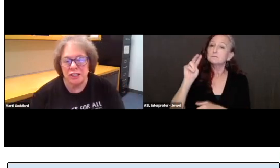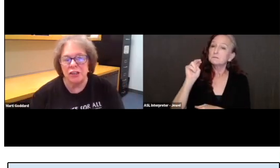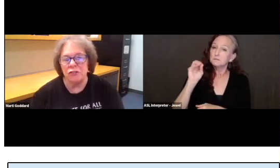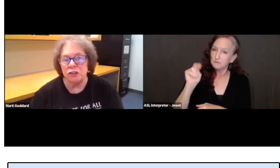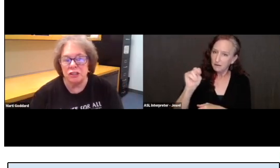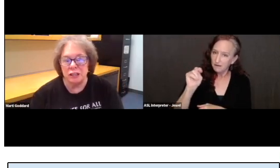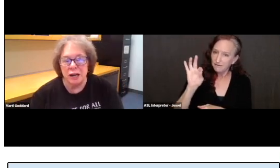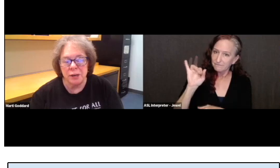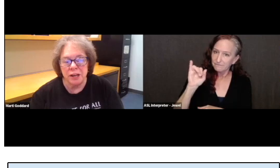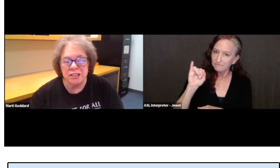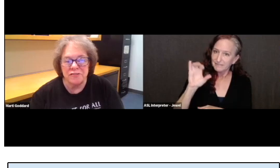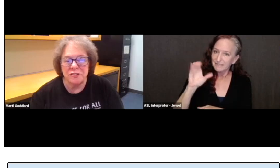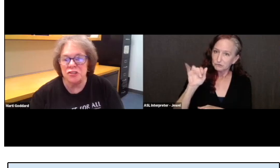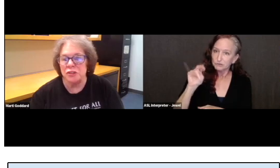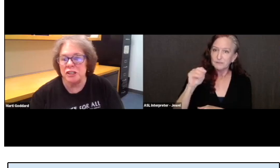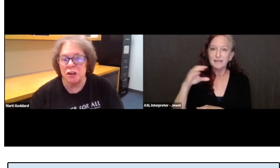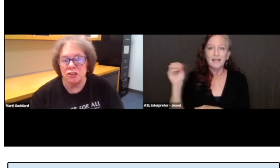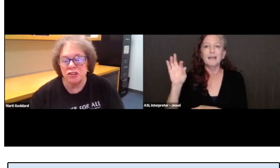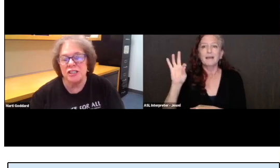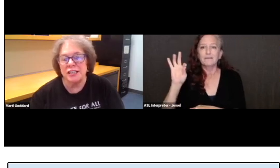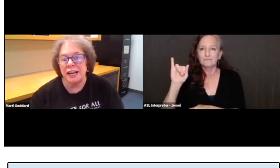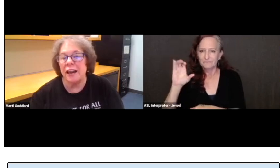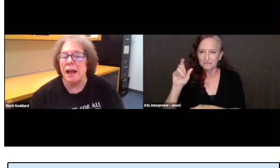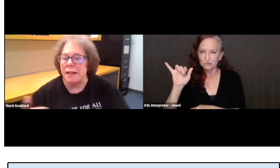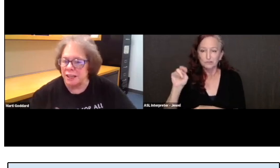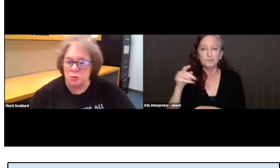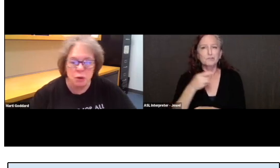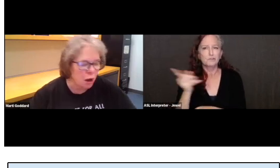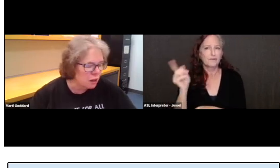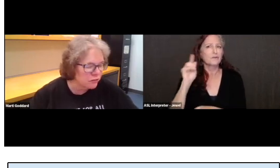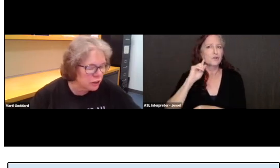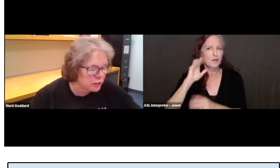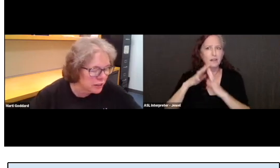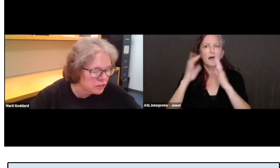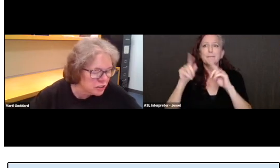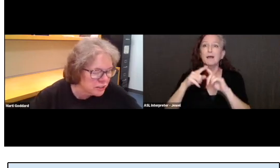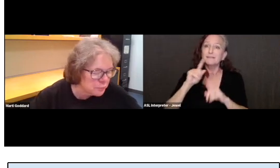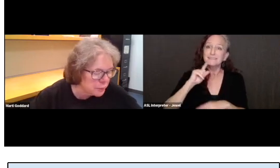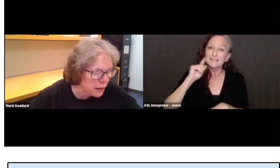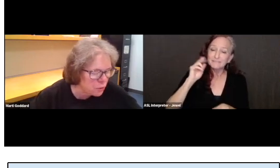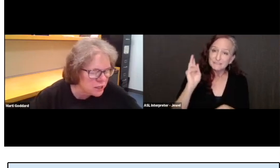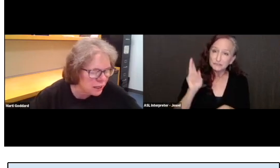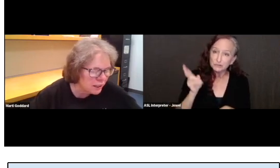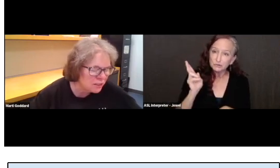And you've heard a lot about deaf history and culture today. That's what all of our collection is about.